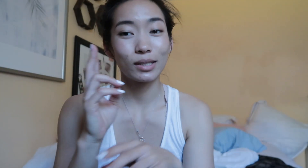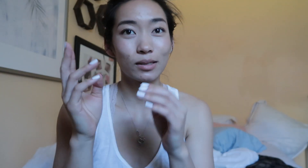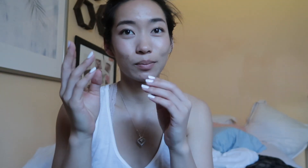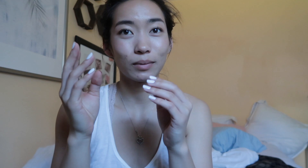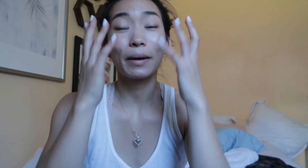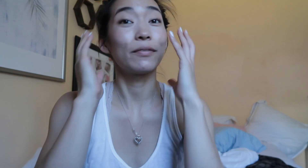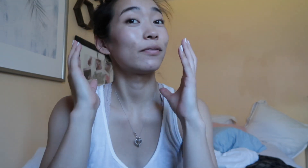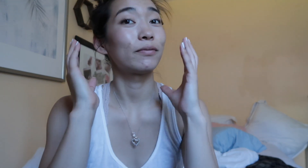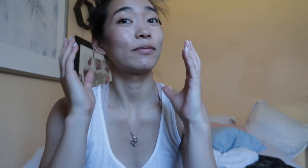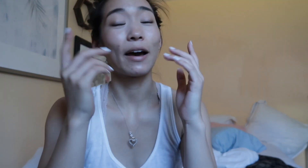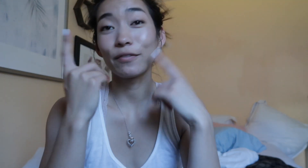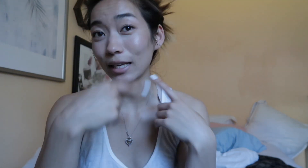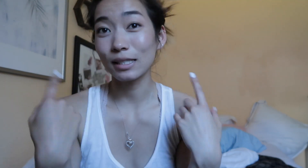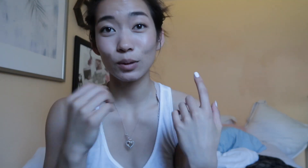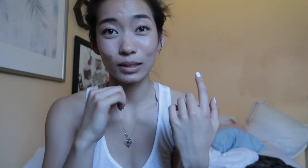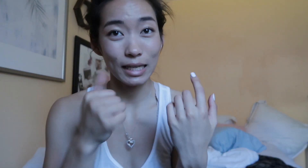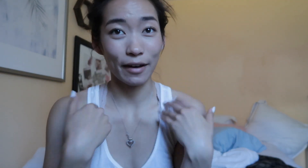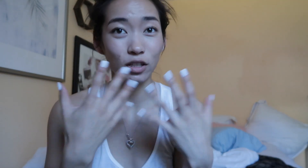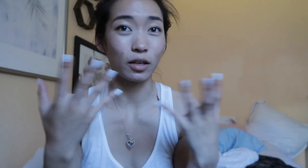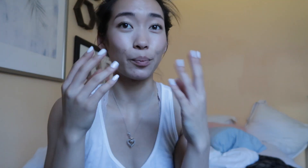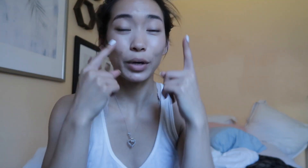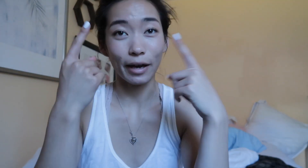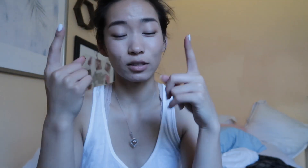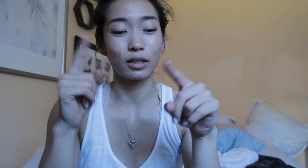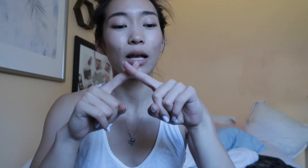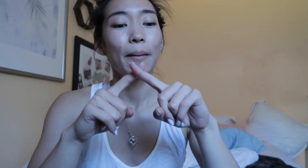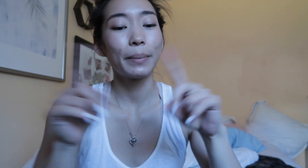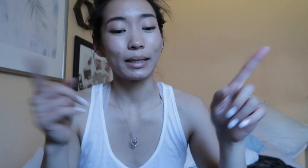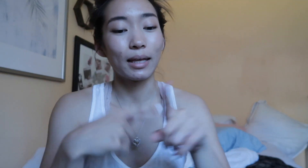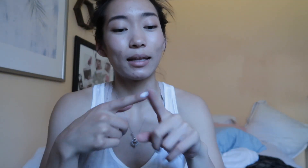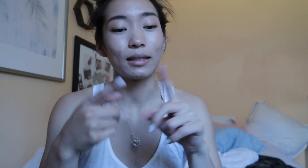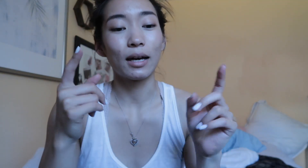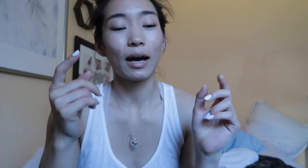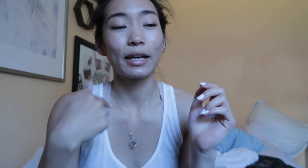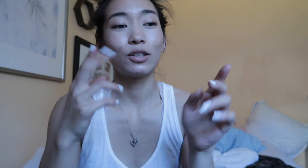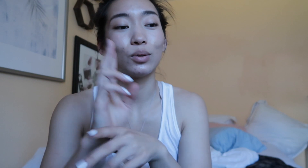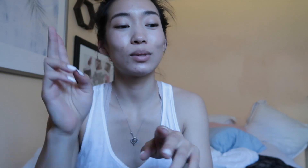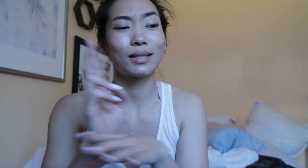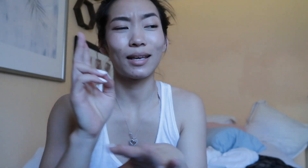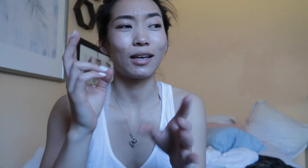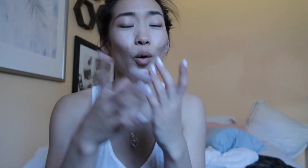this like my face didn't have a lot of breakouts on it but then I used a oil